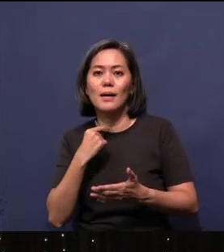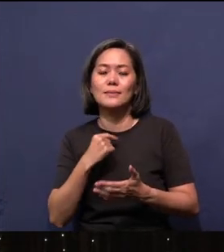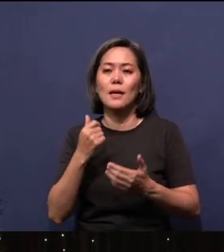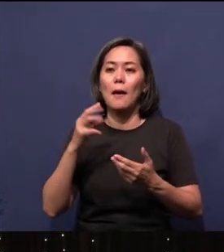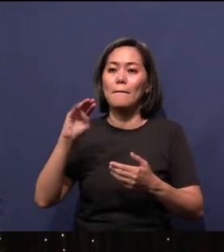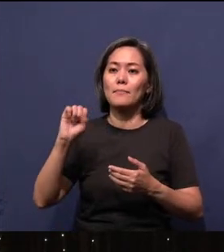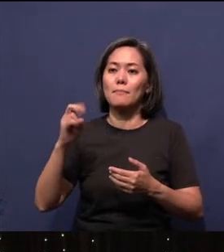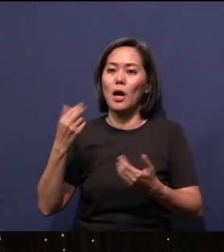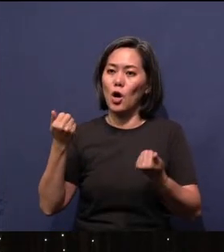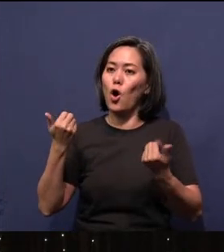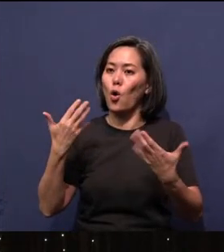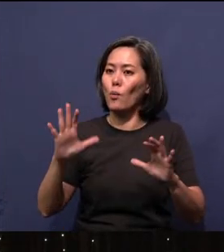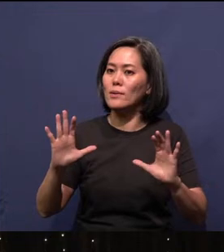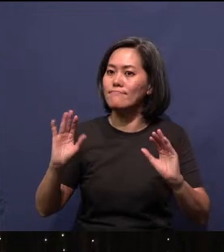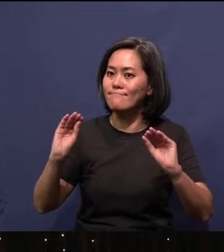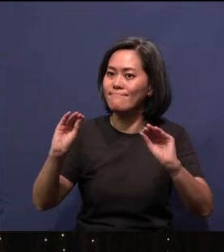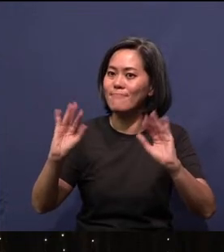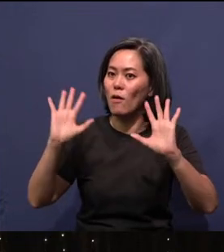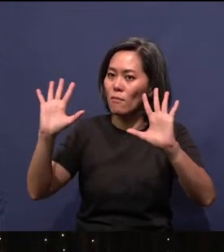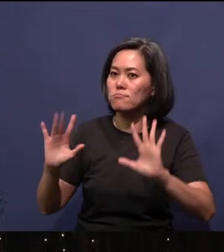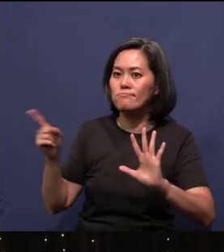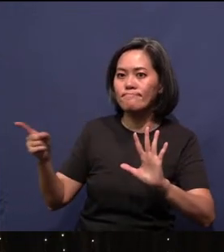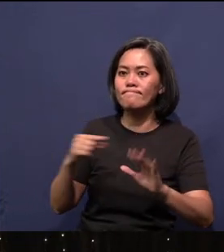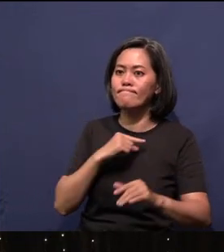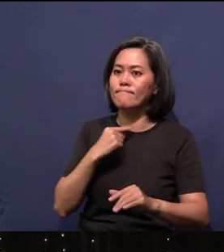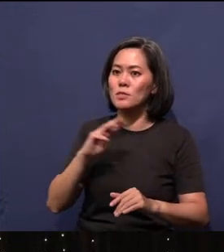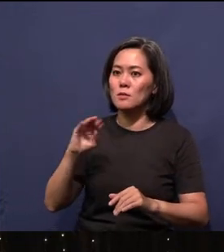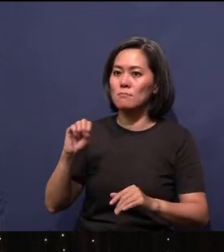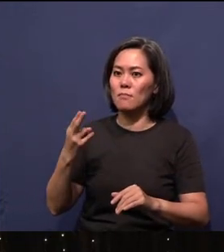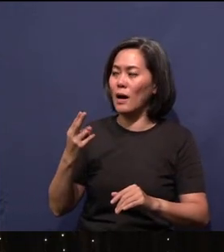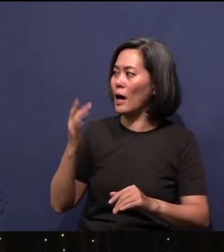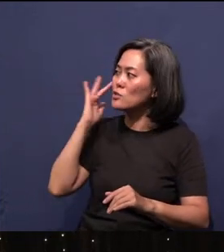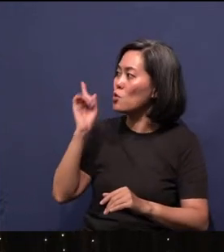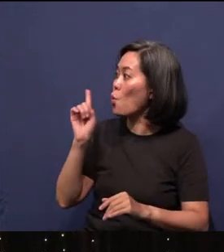Okay, I want to affirm Pastor Yeow Beng. I don't know where you are, but I'm sure he